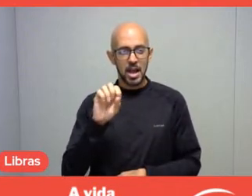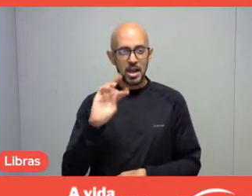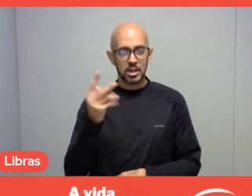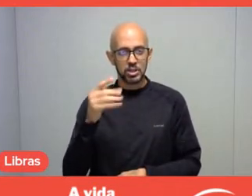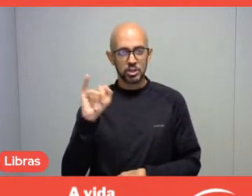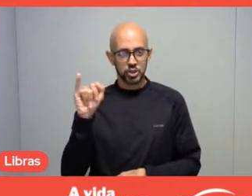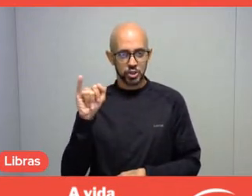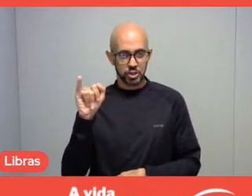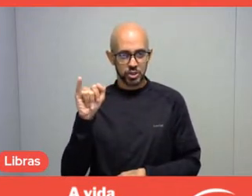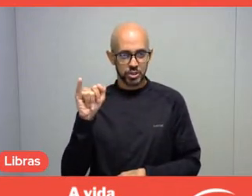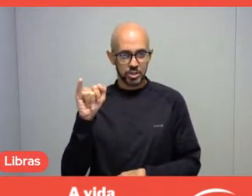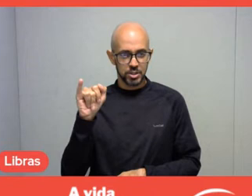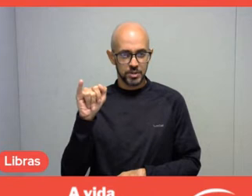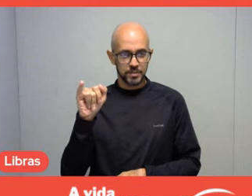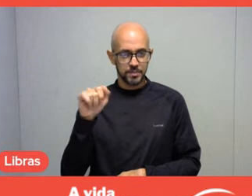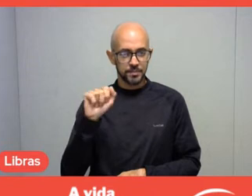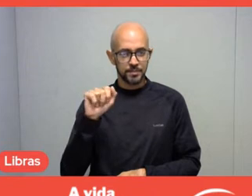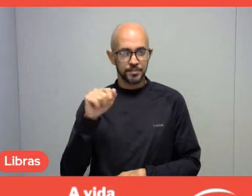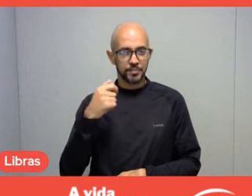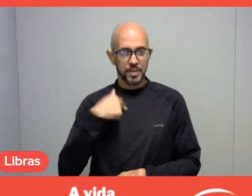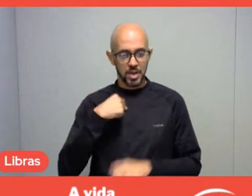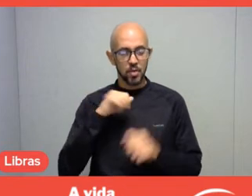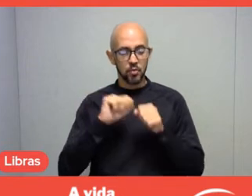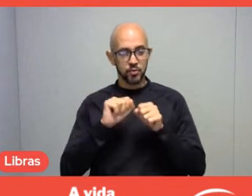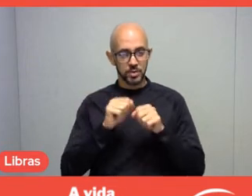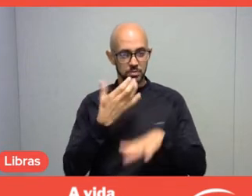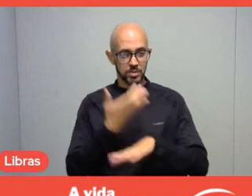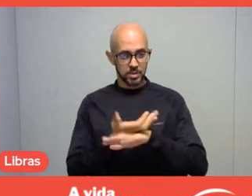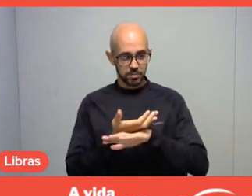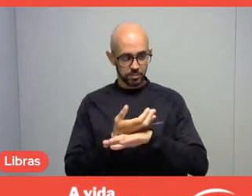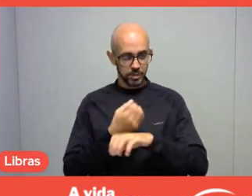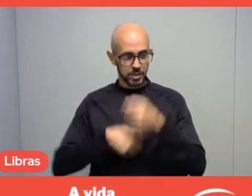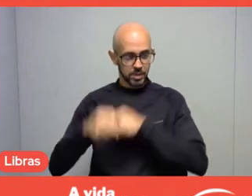I took a course last year, professor, at EACH,